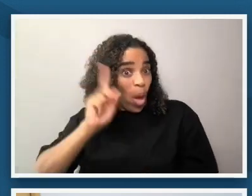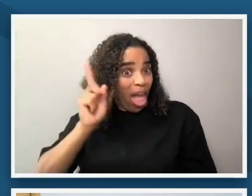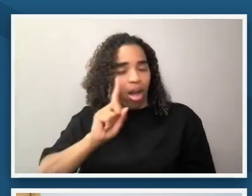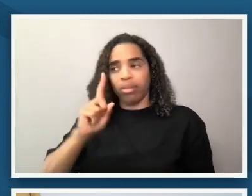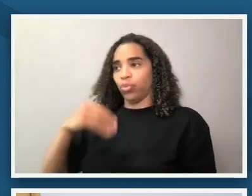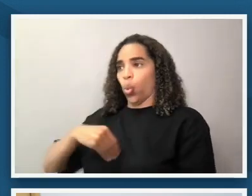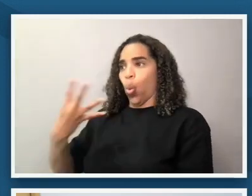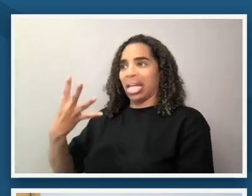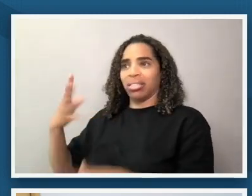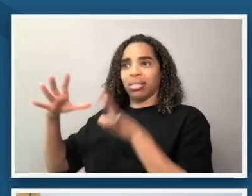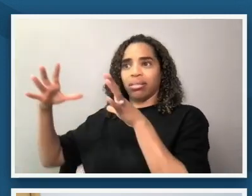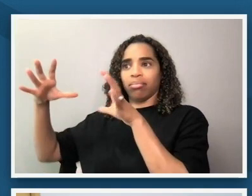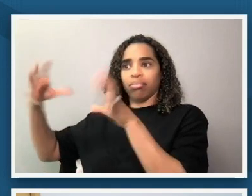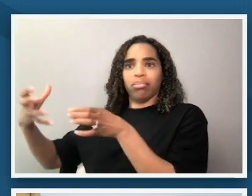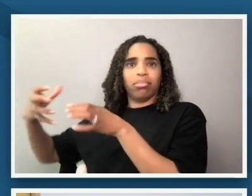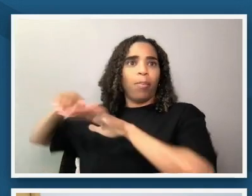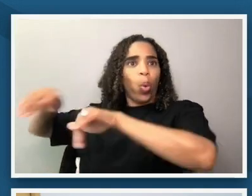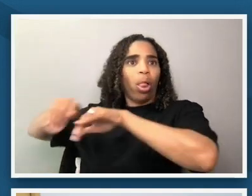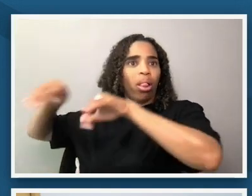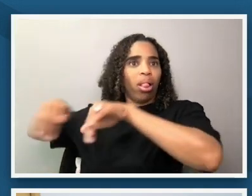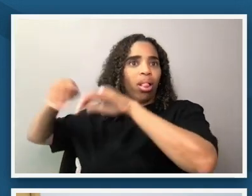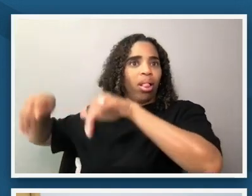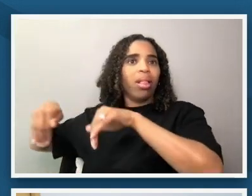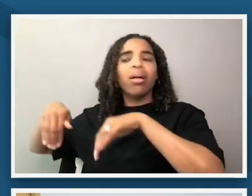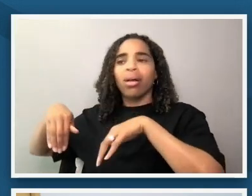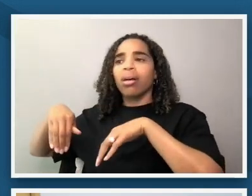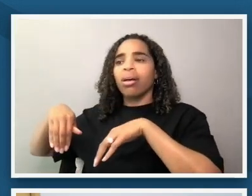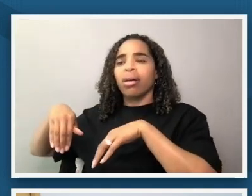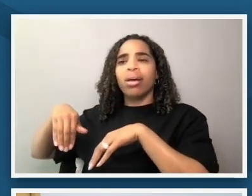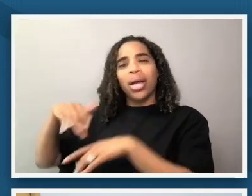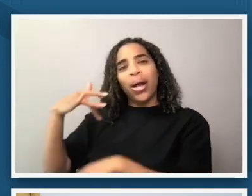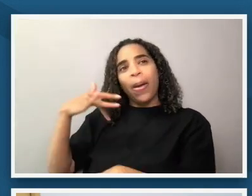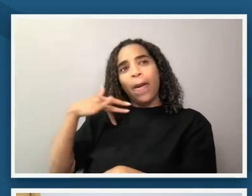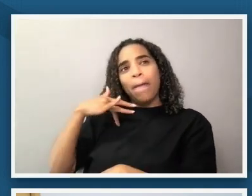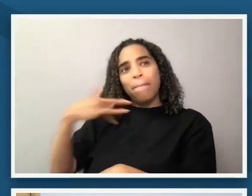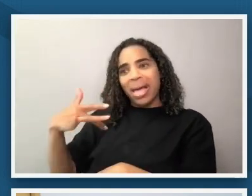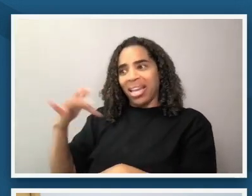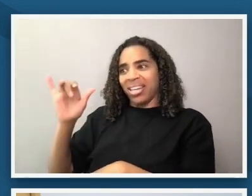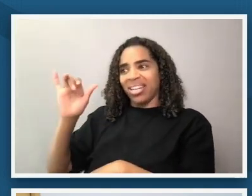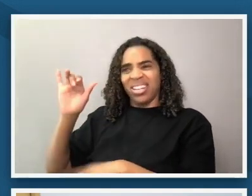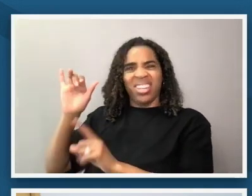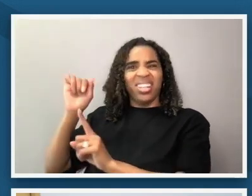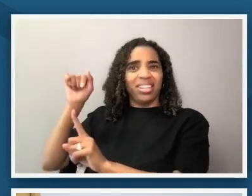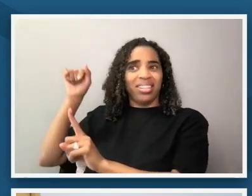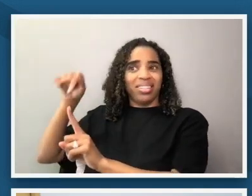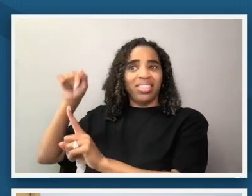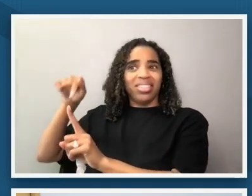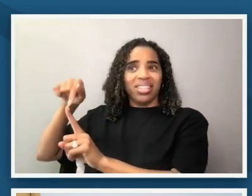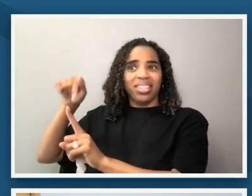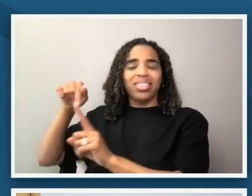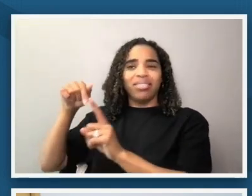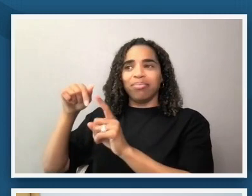you know a a hot tension ground um for race